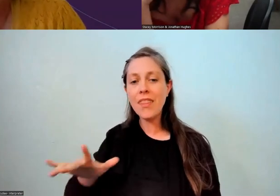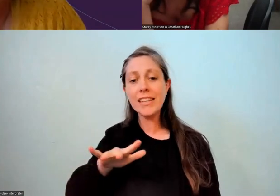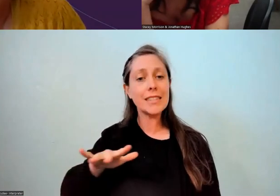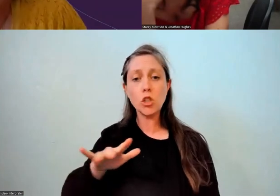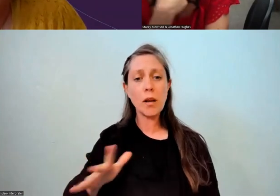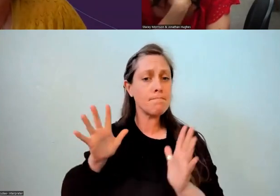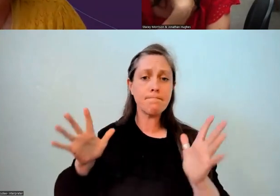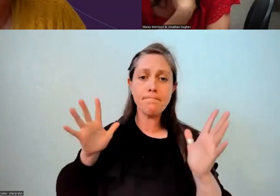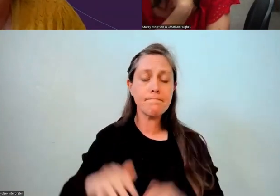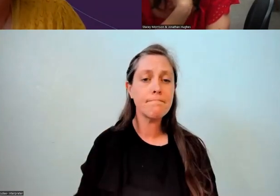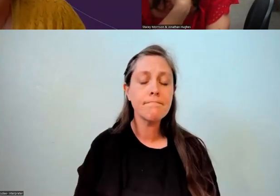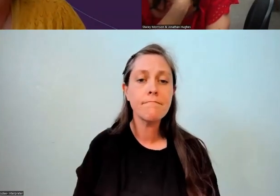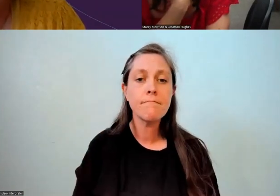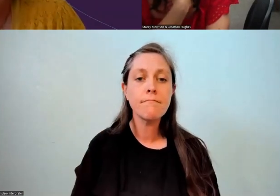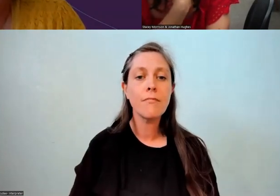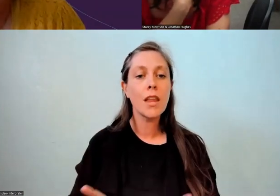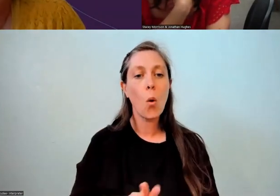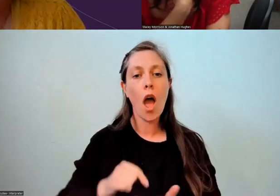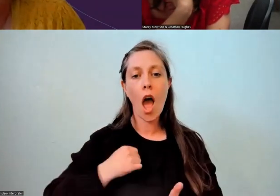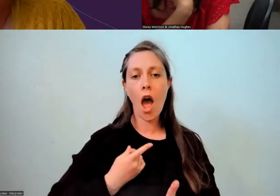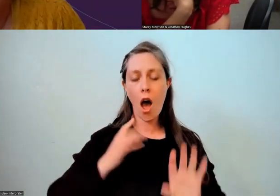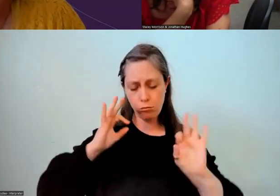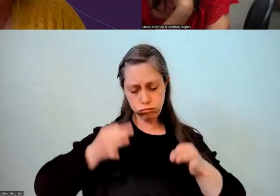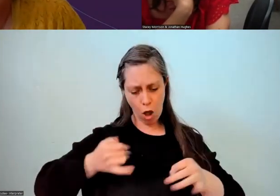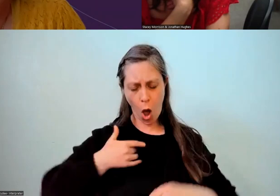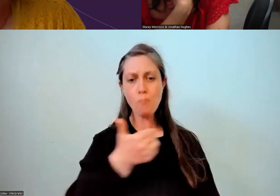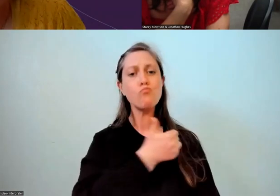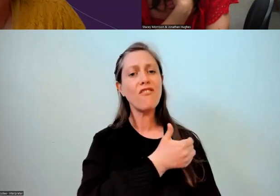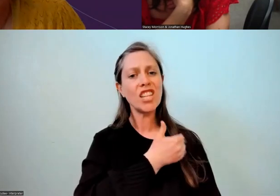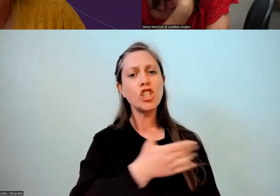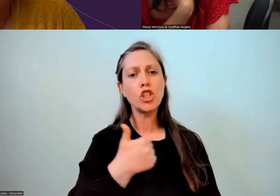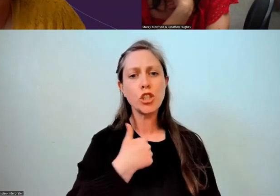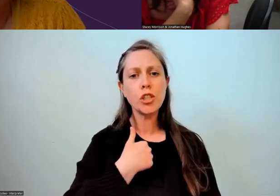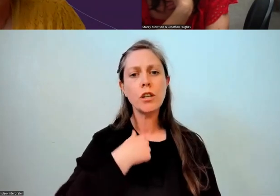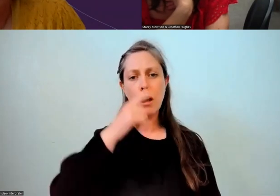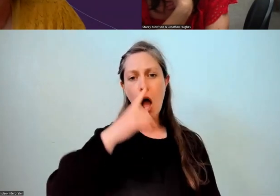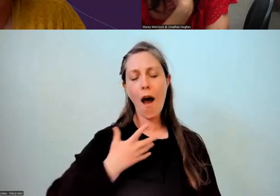And I recognise my privilege of being able to reclaim te Reo Māori as an adult.